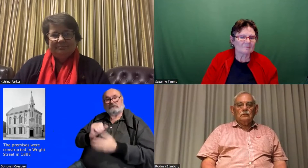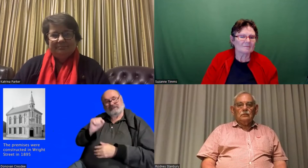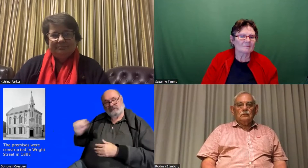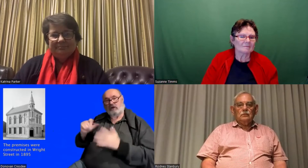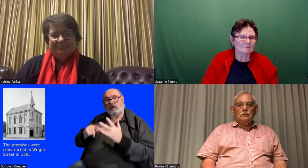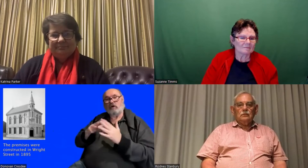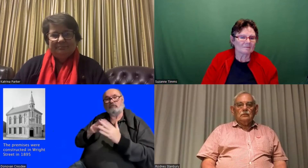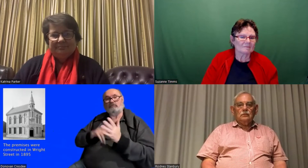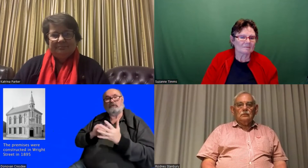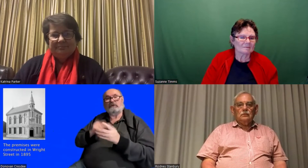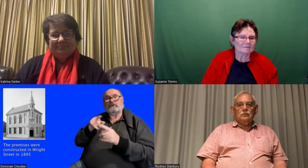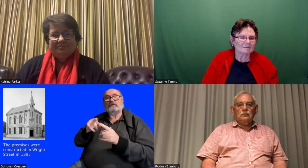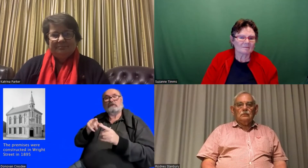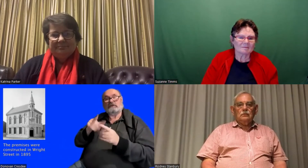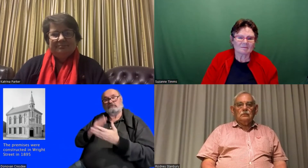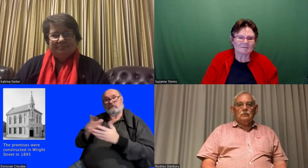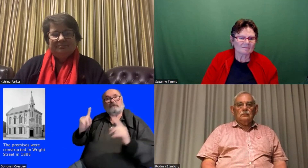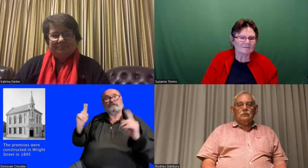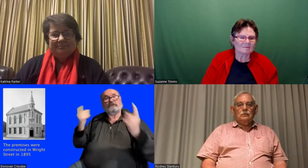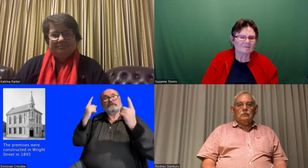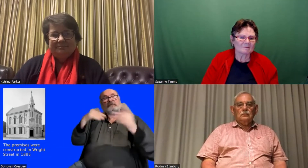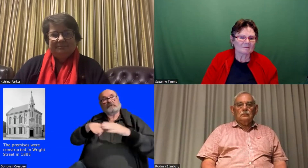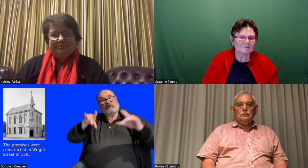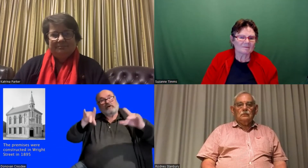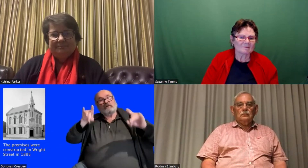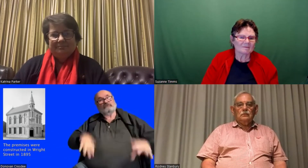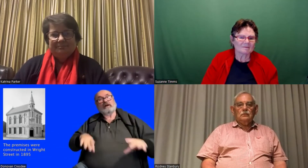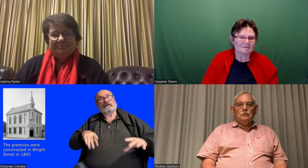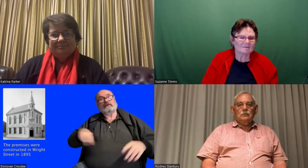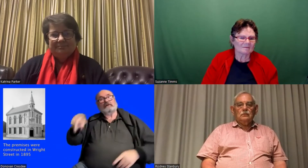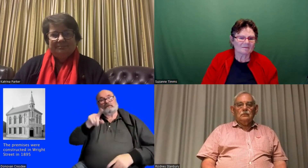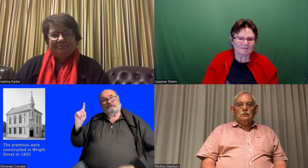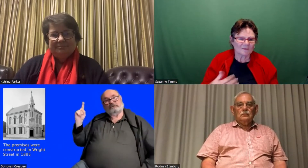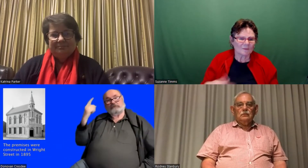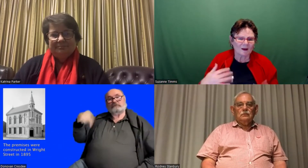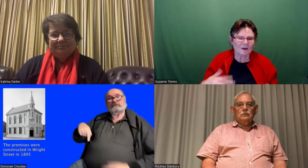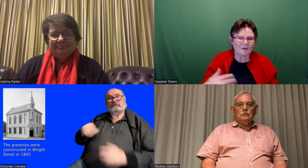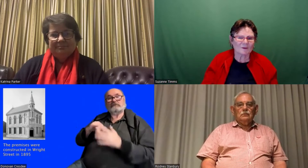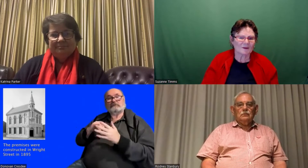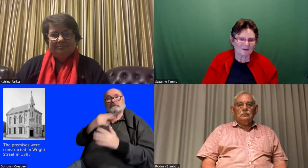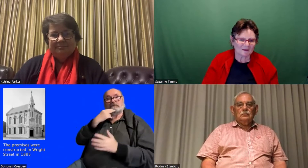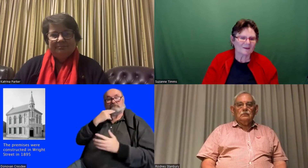own money to own the building outright. So they were the first in Australia to do that